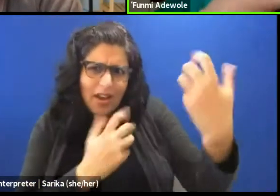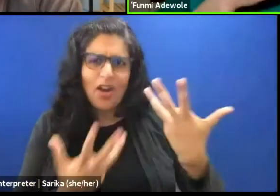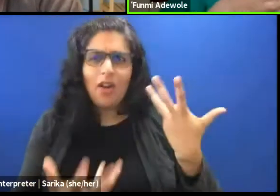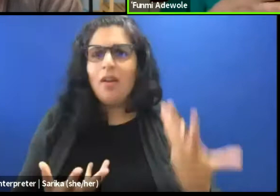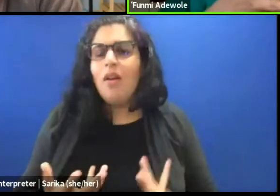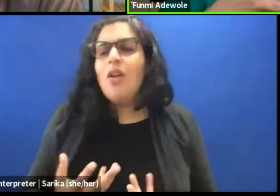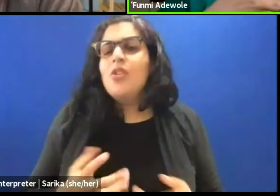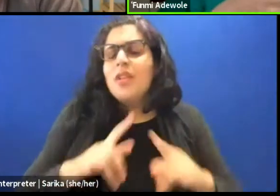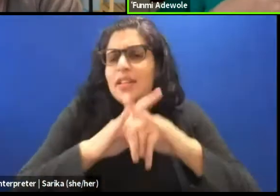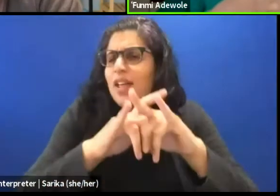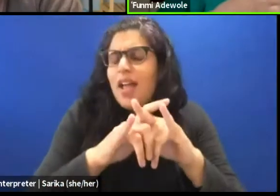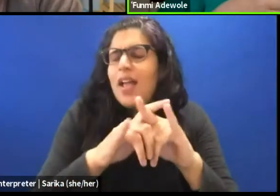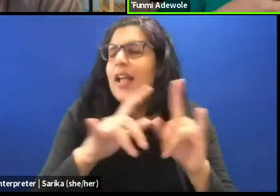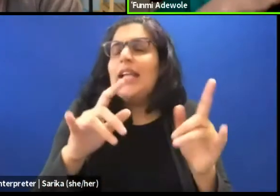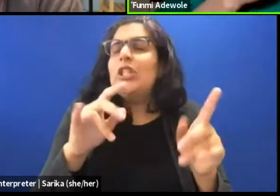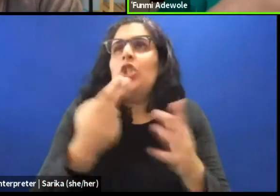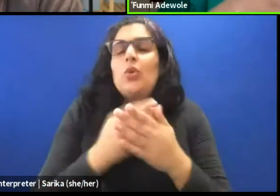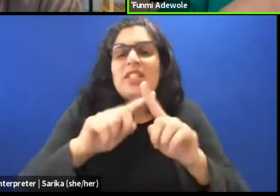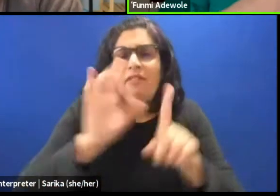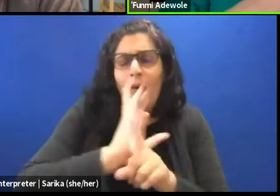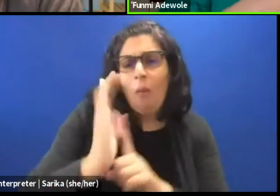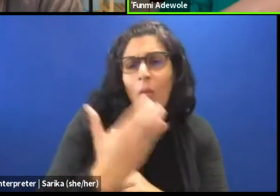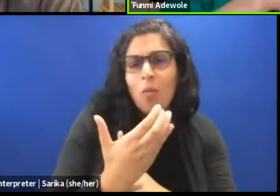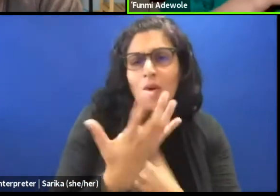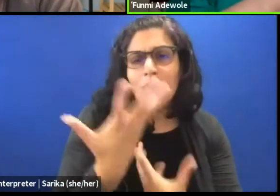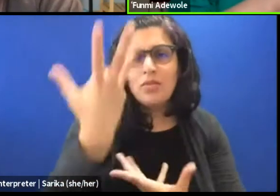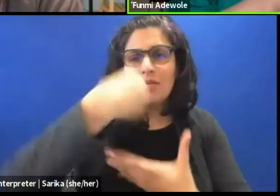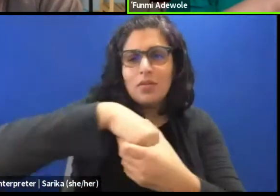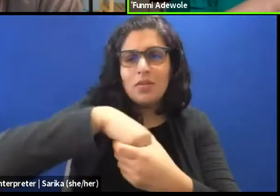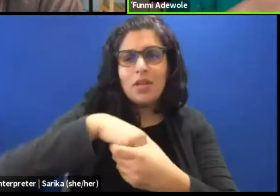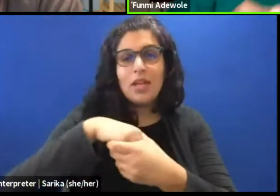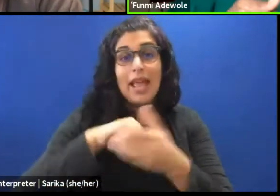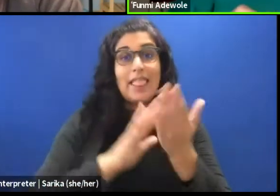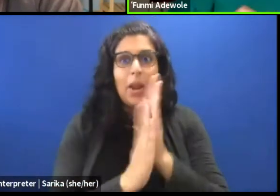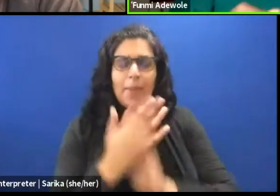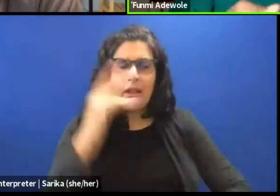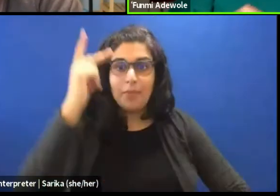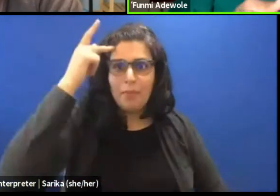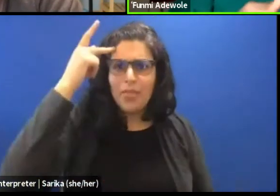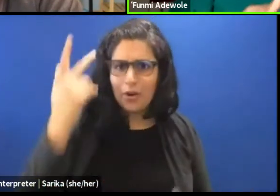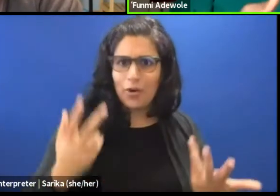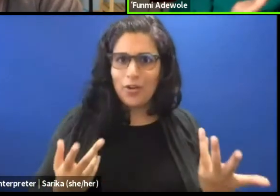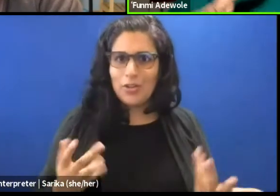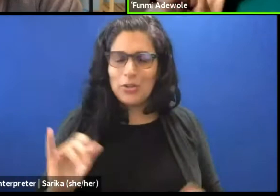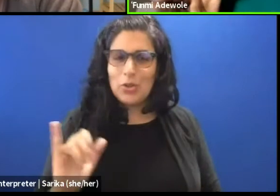So it then takes political residence and I think what you are saying,